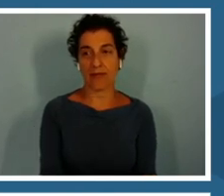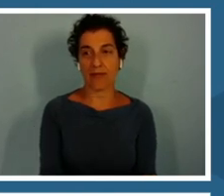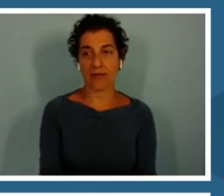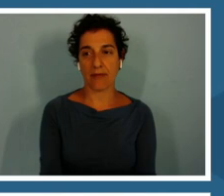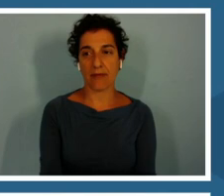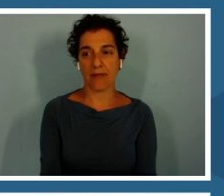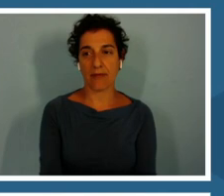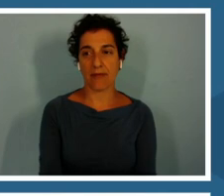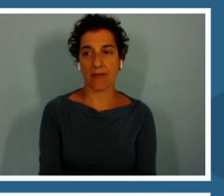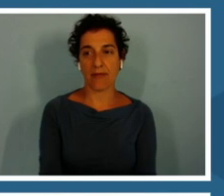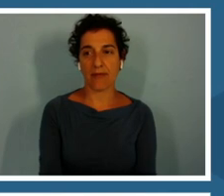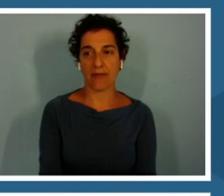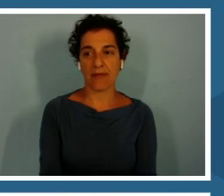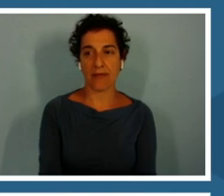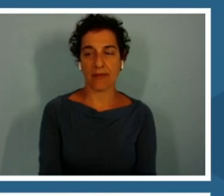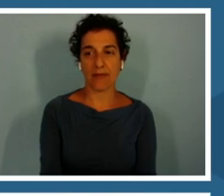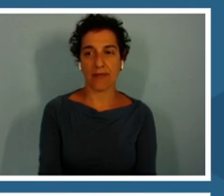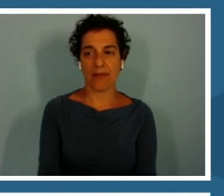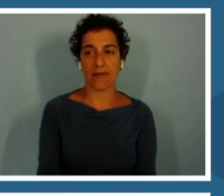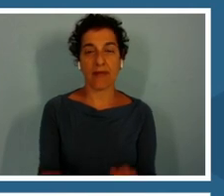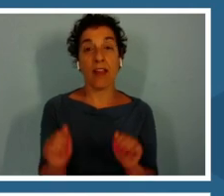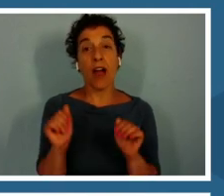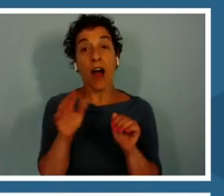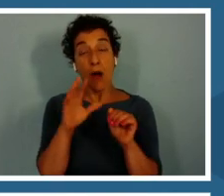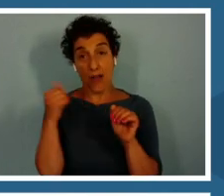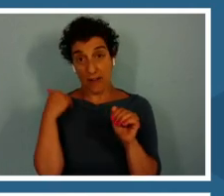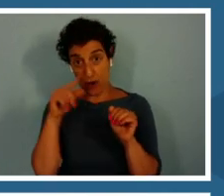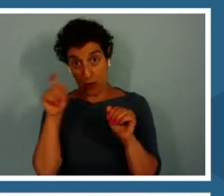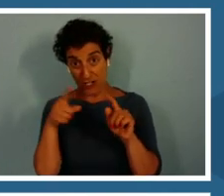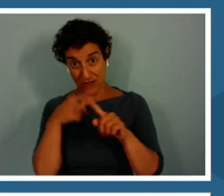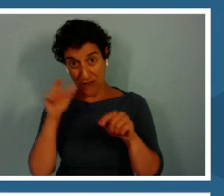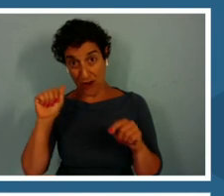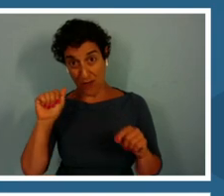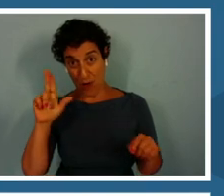We have a question from Austin. This is about climate change.